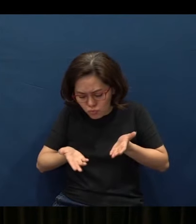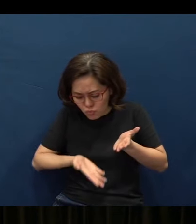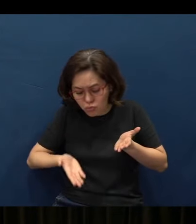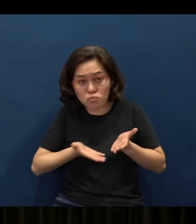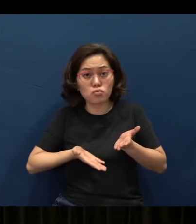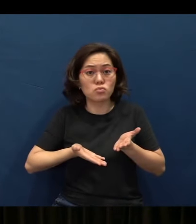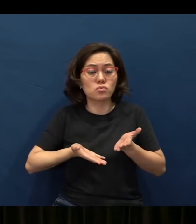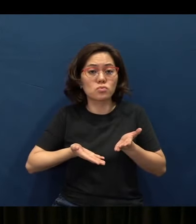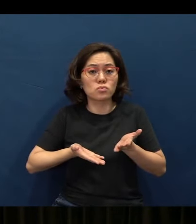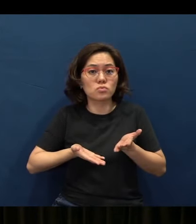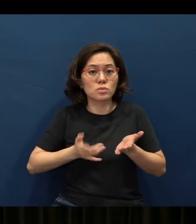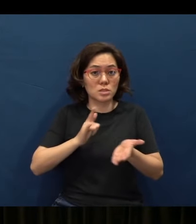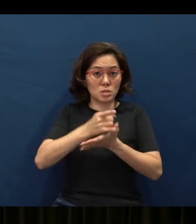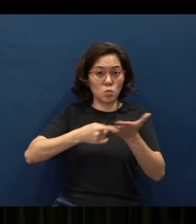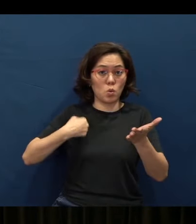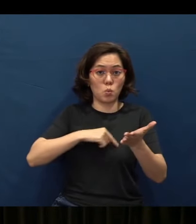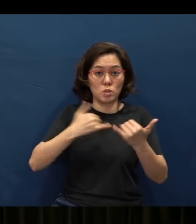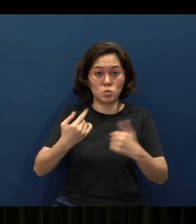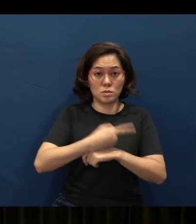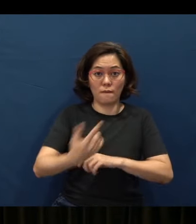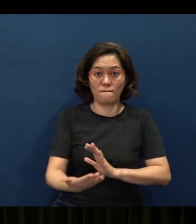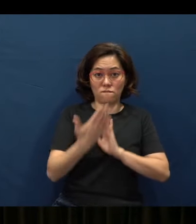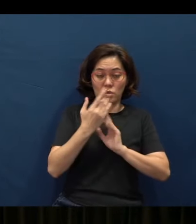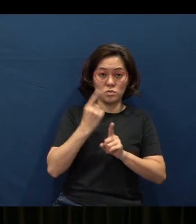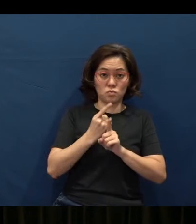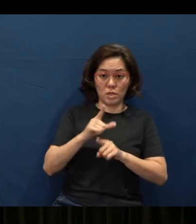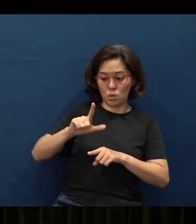Isn't that what we are facing today in our 21st century?